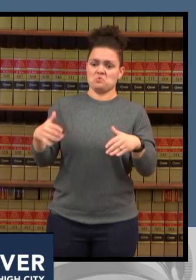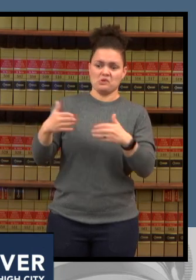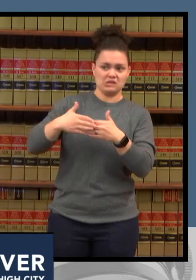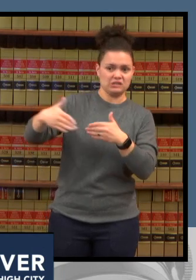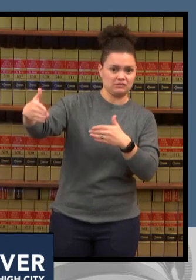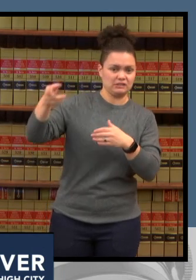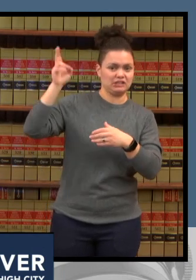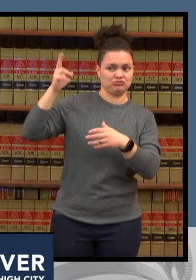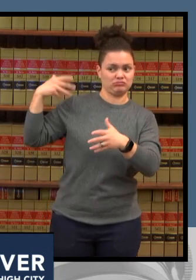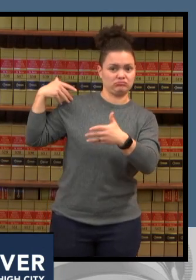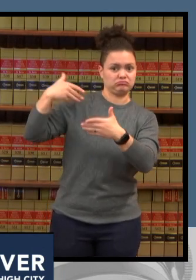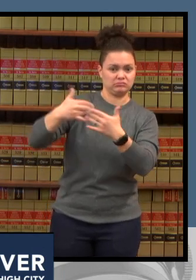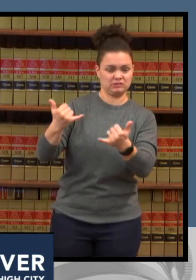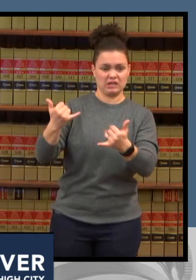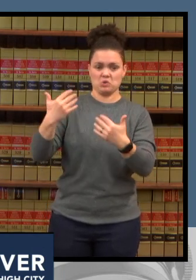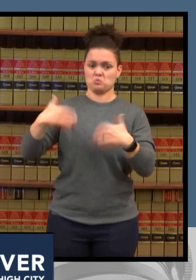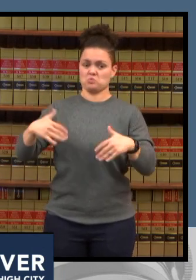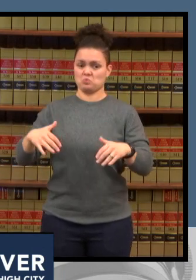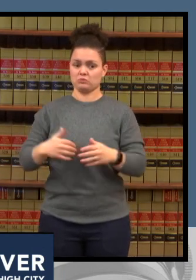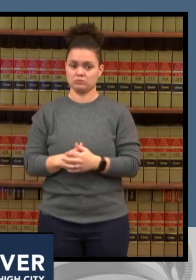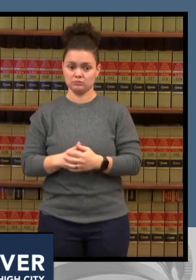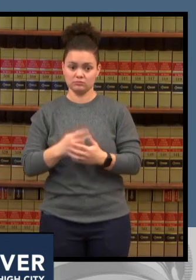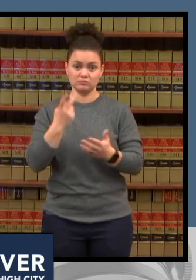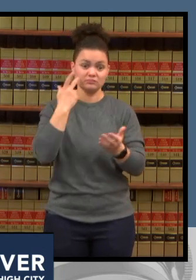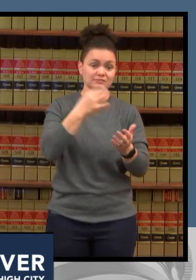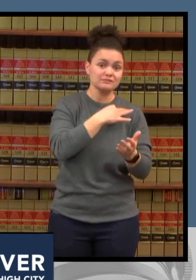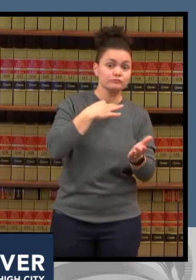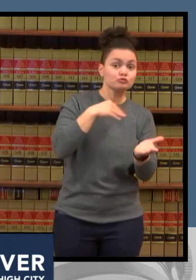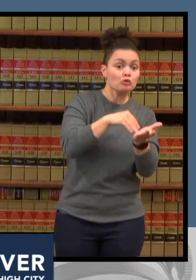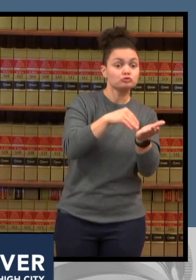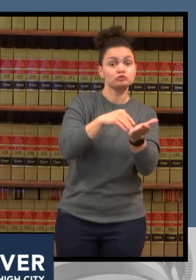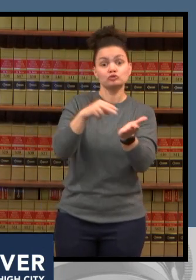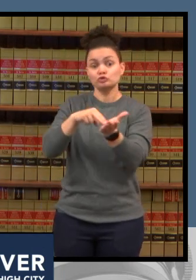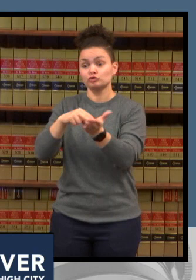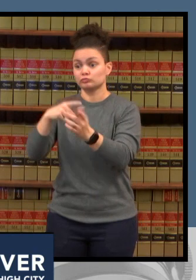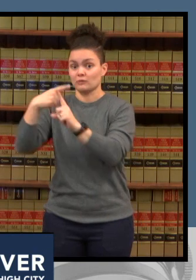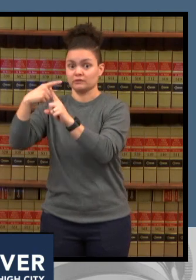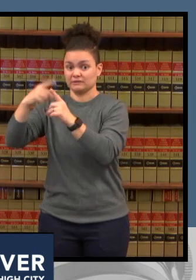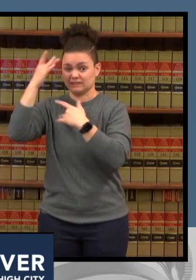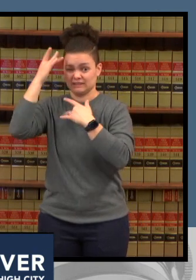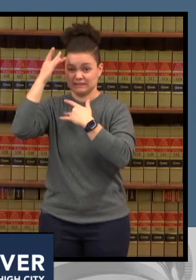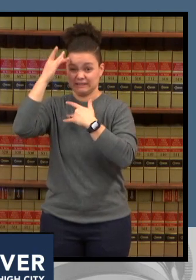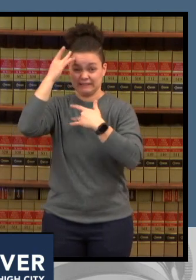our employees and then coupled by the steep climb again in inpatient admissions